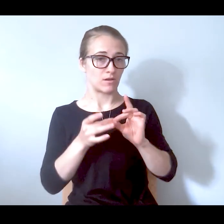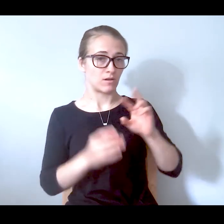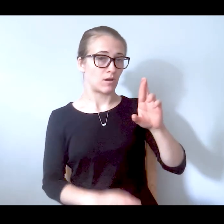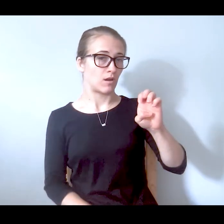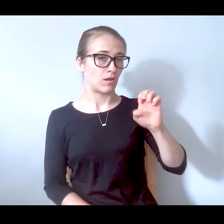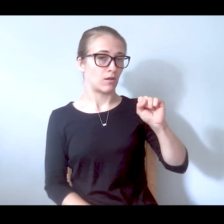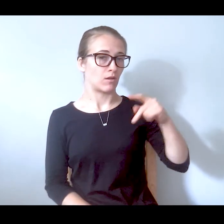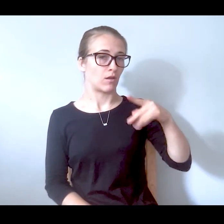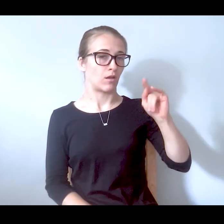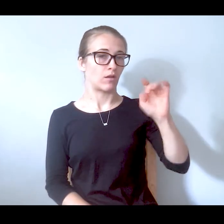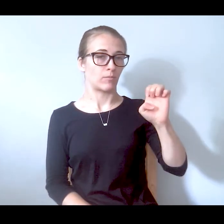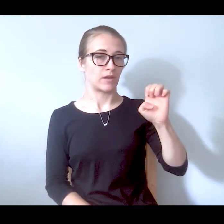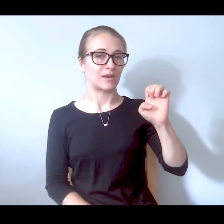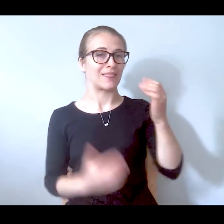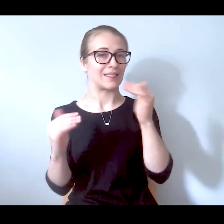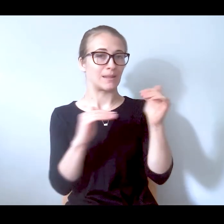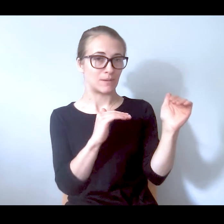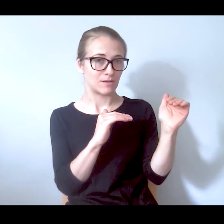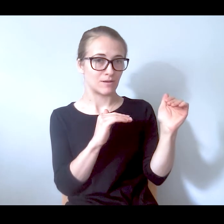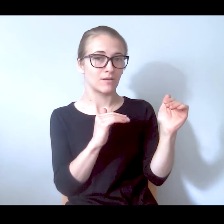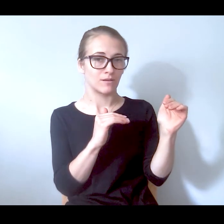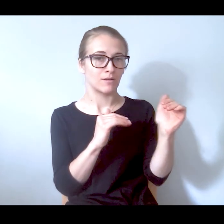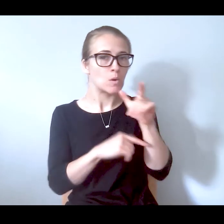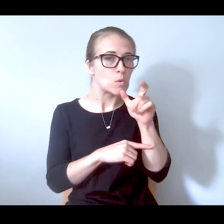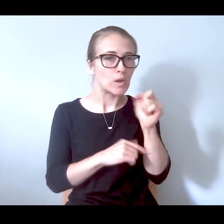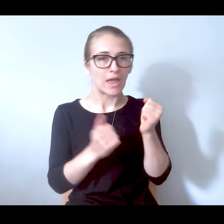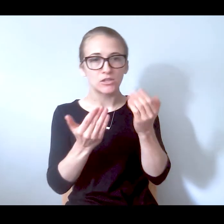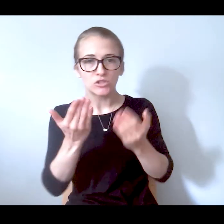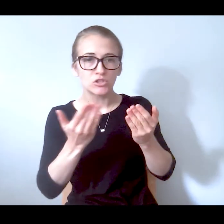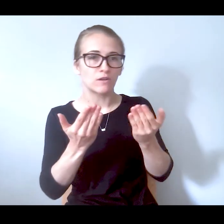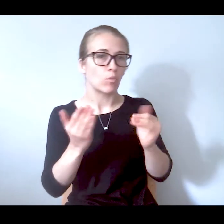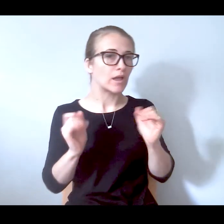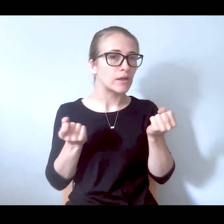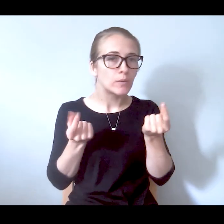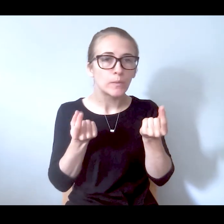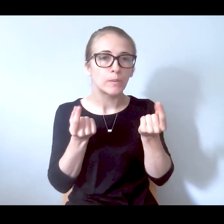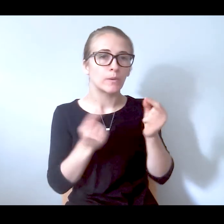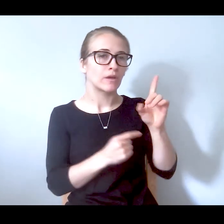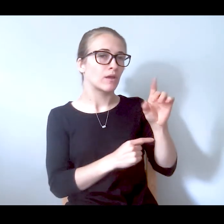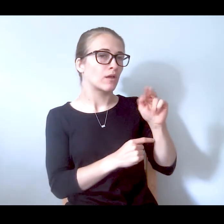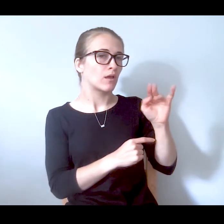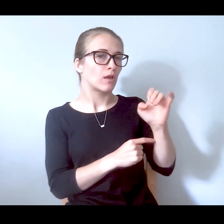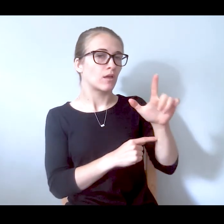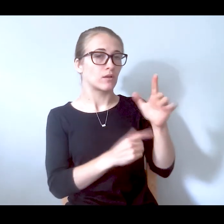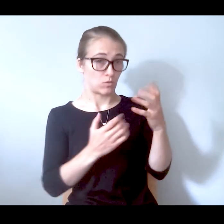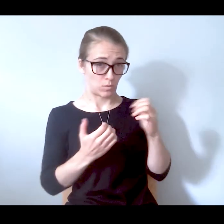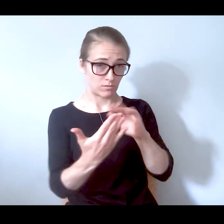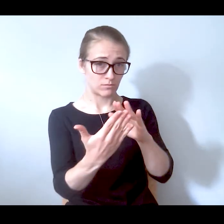centers are limited in who they can serve and what they can do. Daniel, do you want to address that at all?